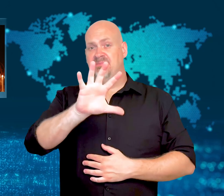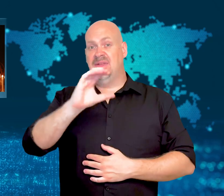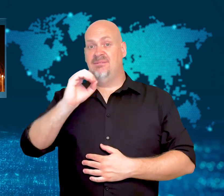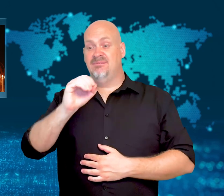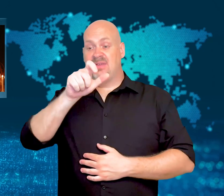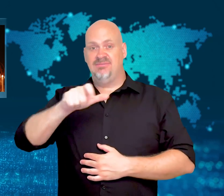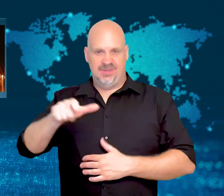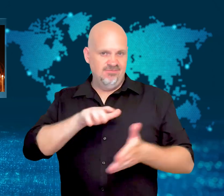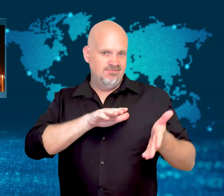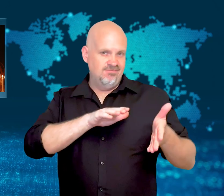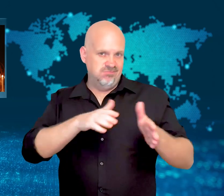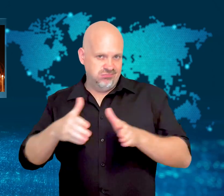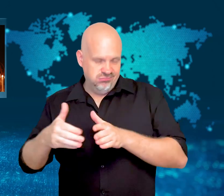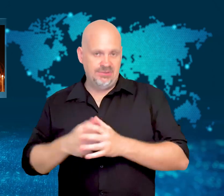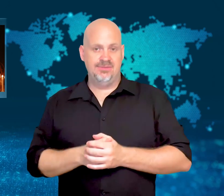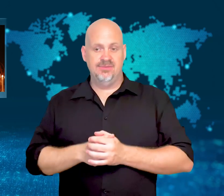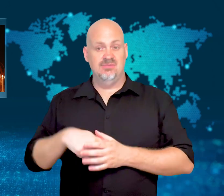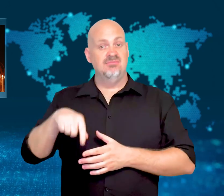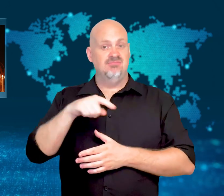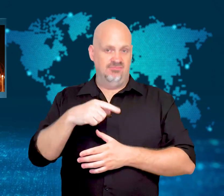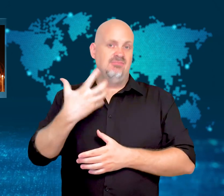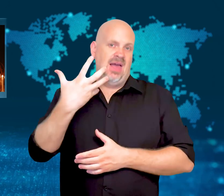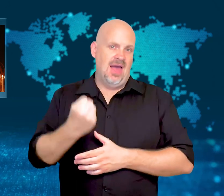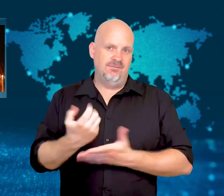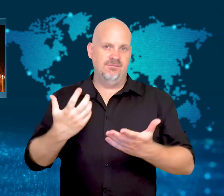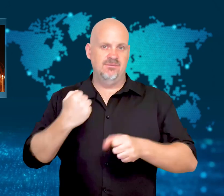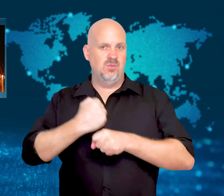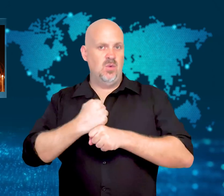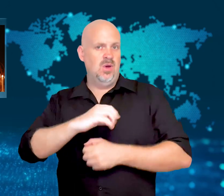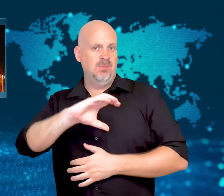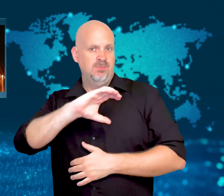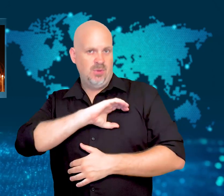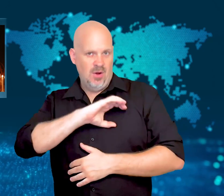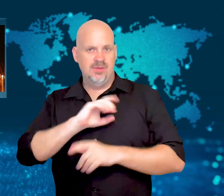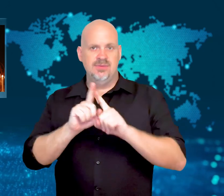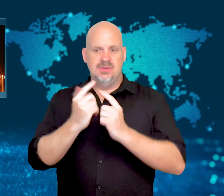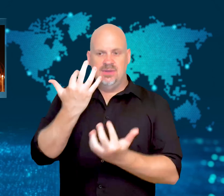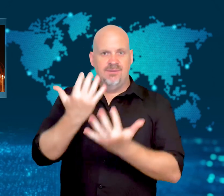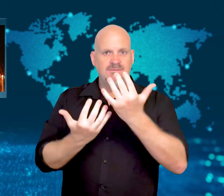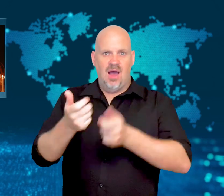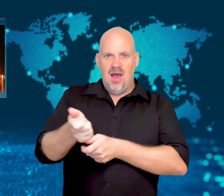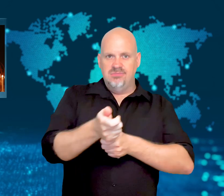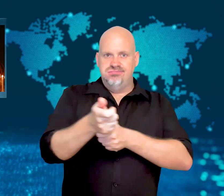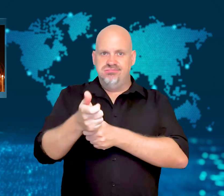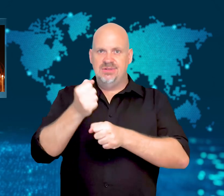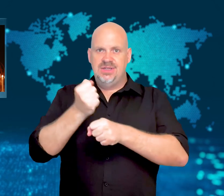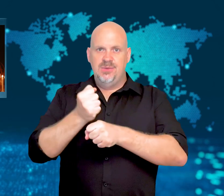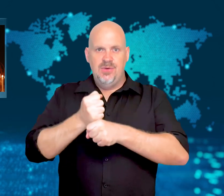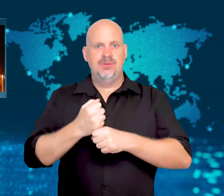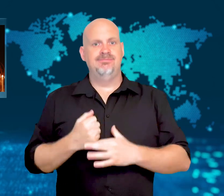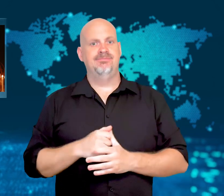including firefighters and police officers.